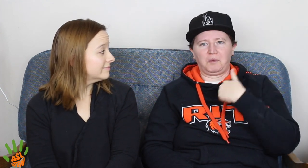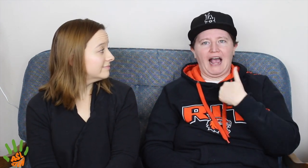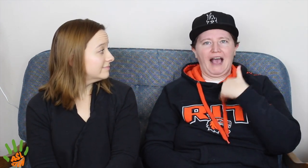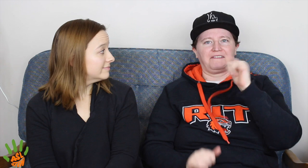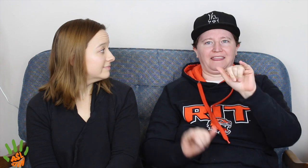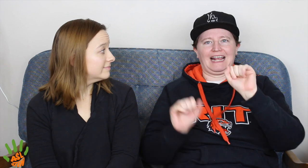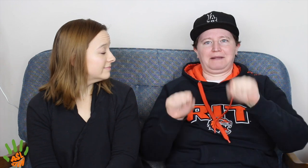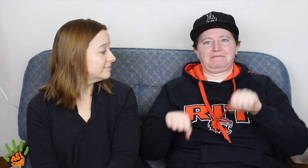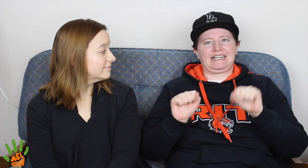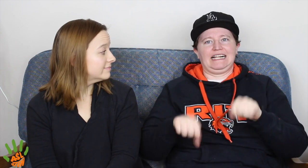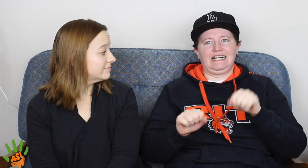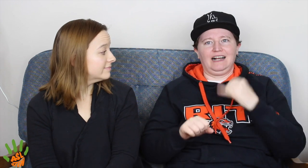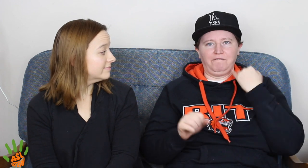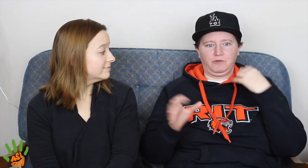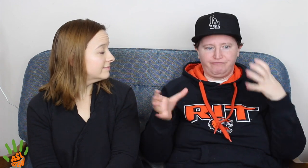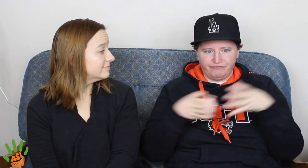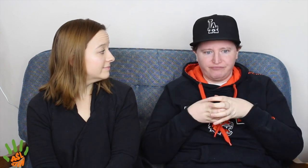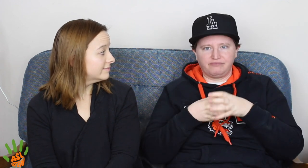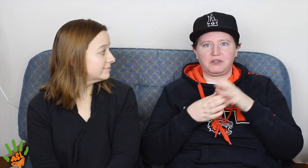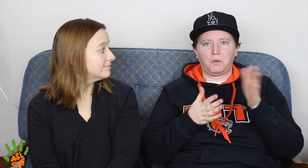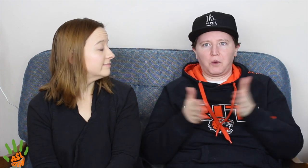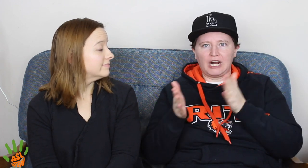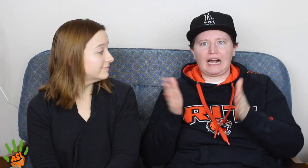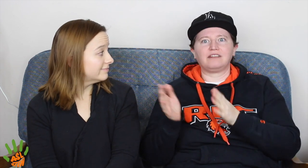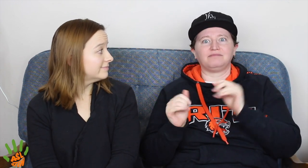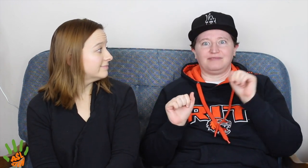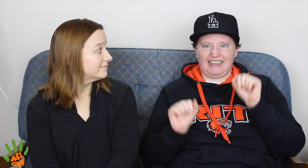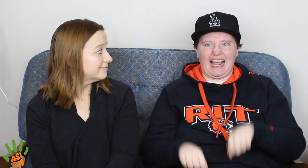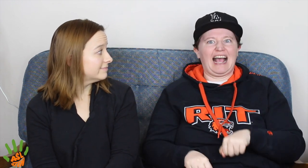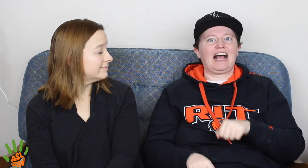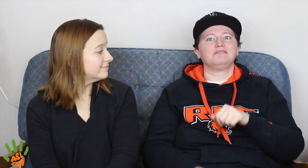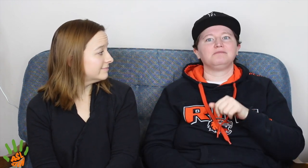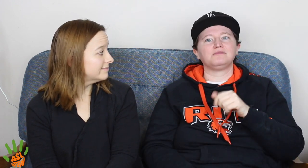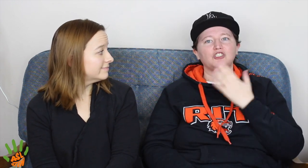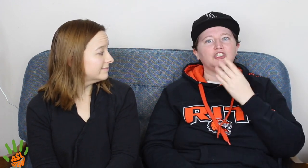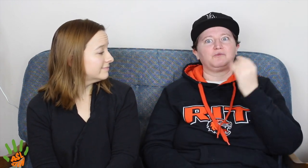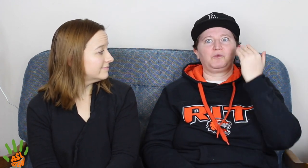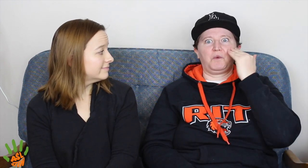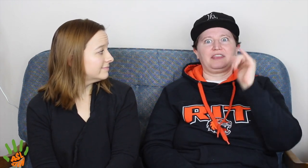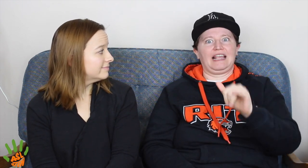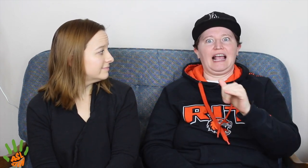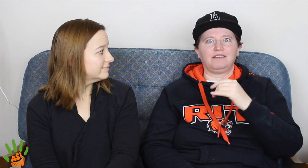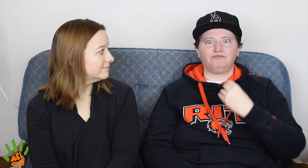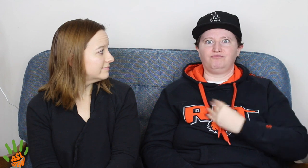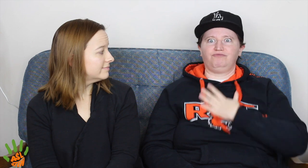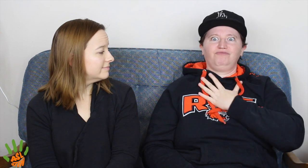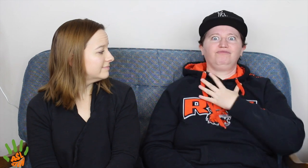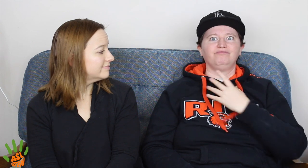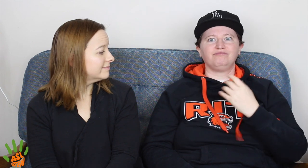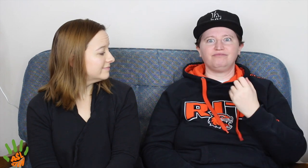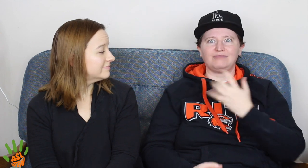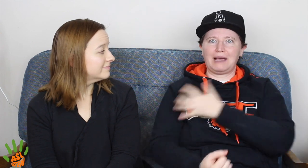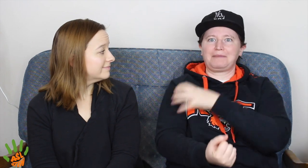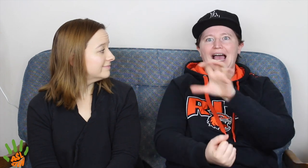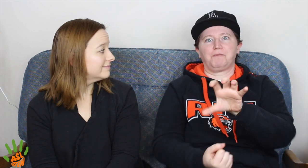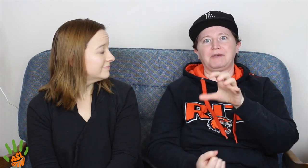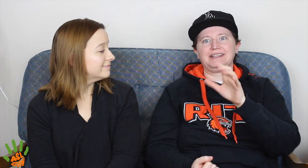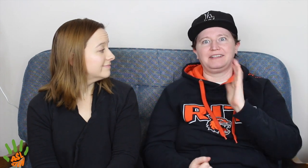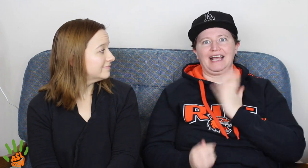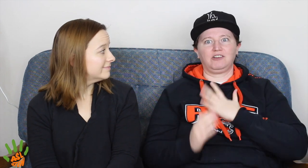So, looking back that just shows us now that we have the ability to set up a well organized protest and it was really inspirational